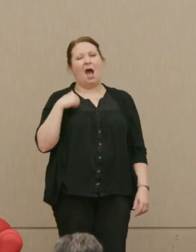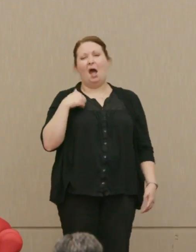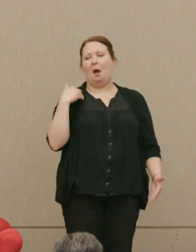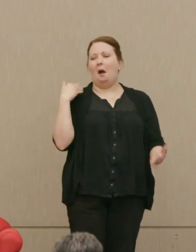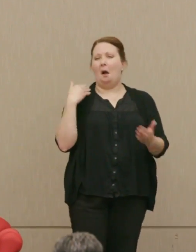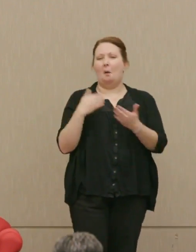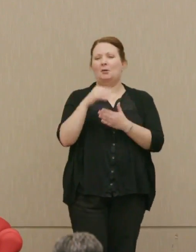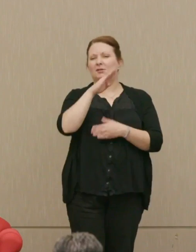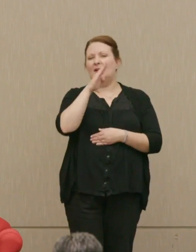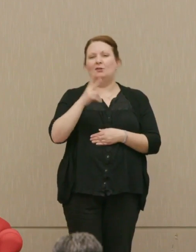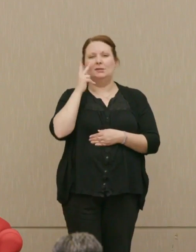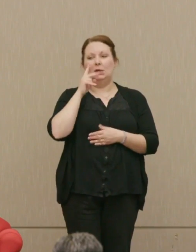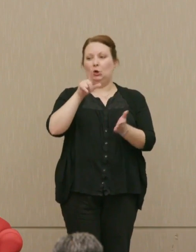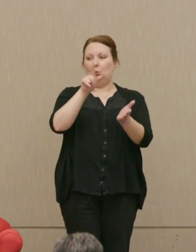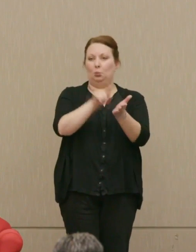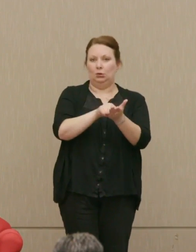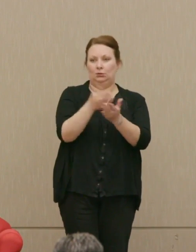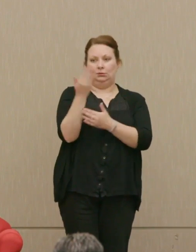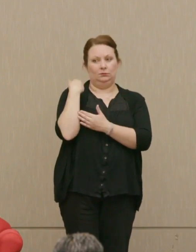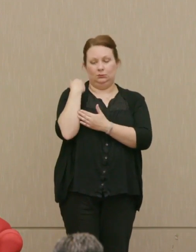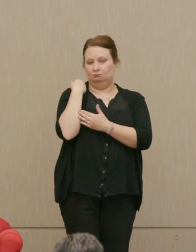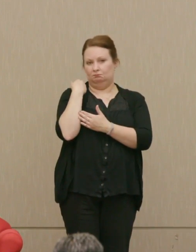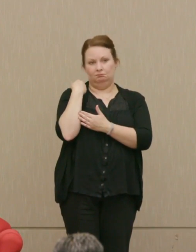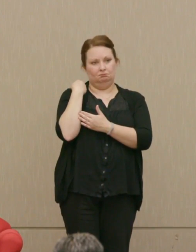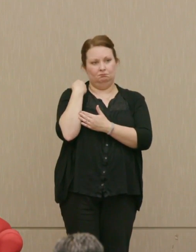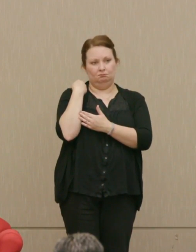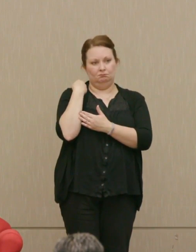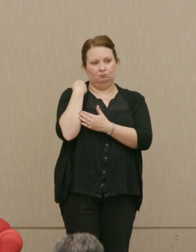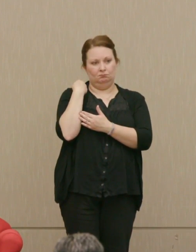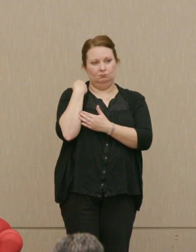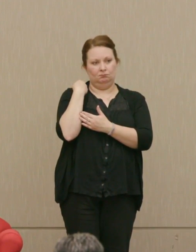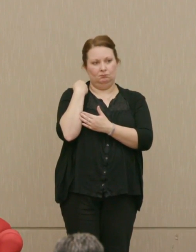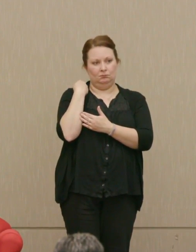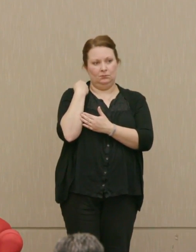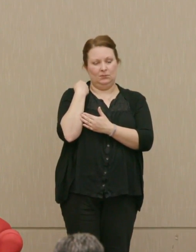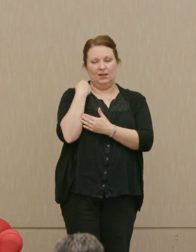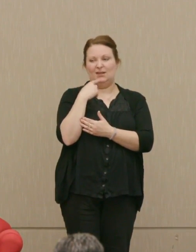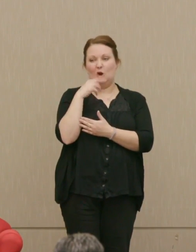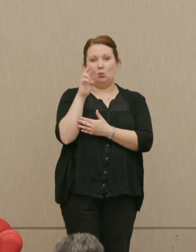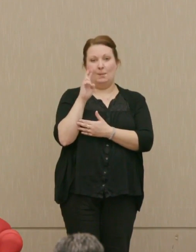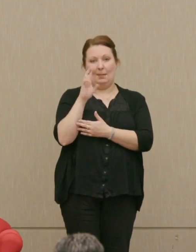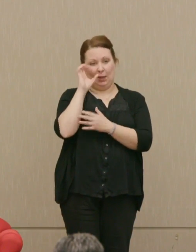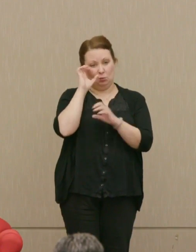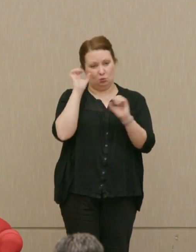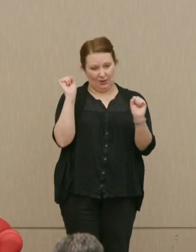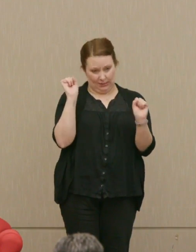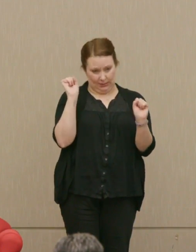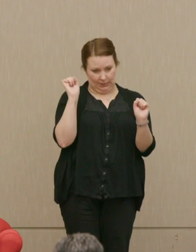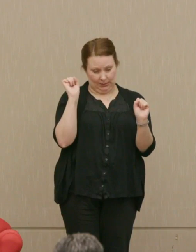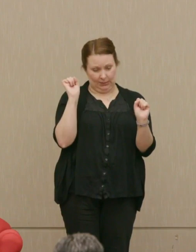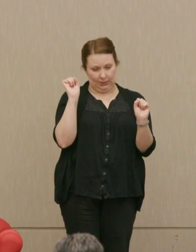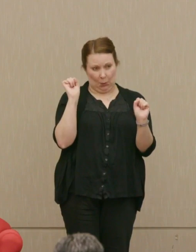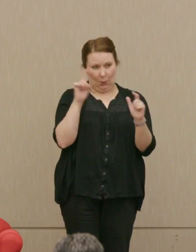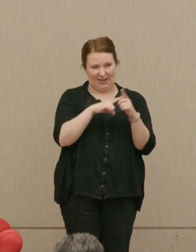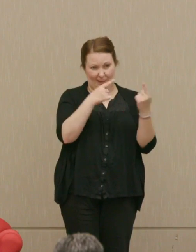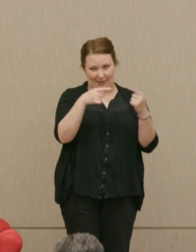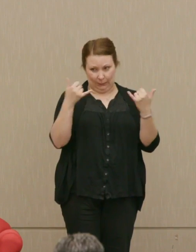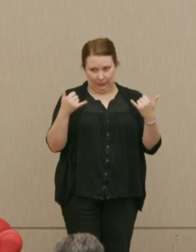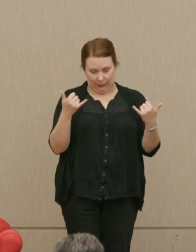in print. "There's lots of republican precedents," she says, "for what's happening now.